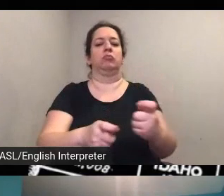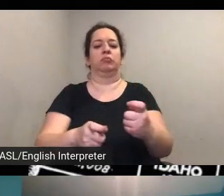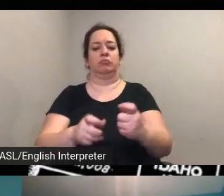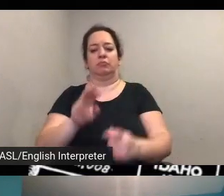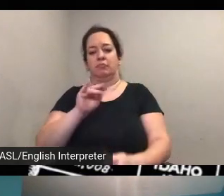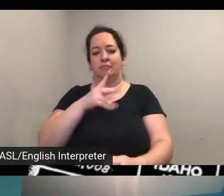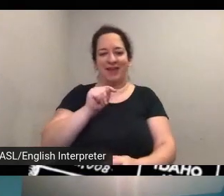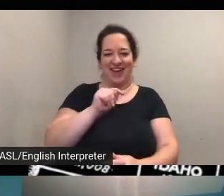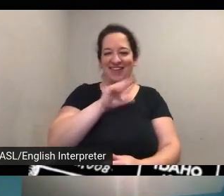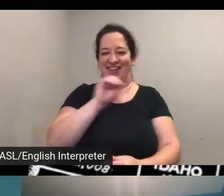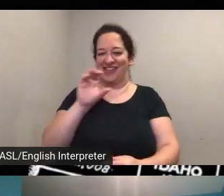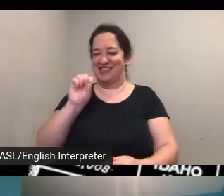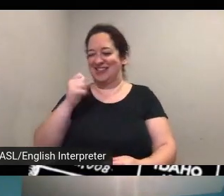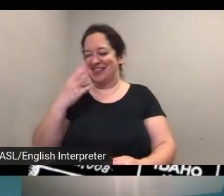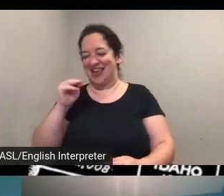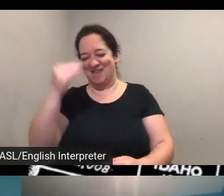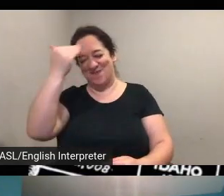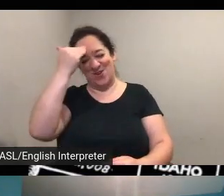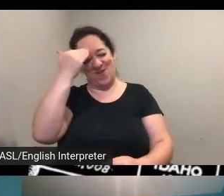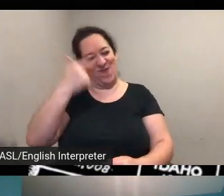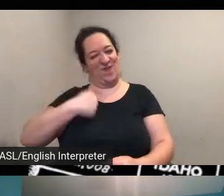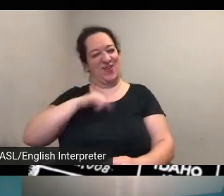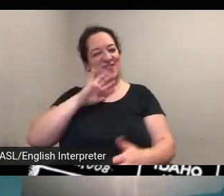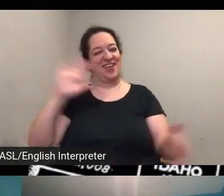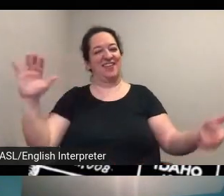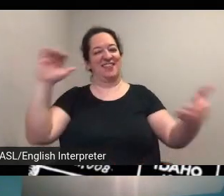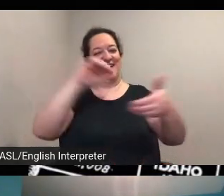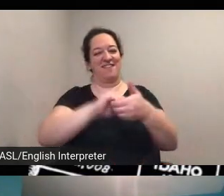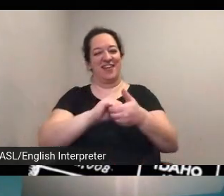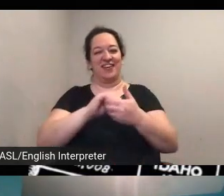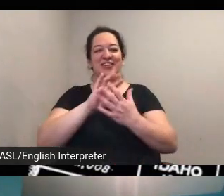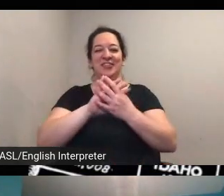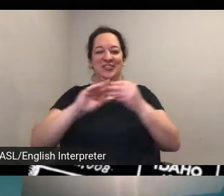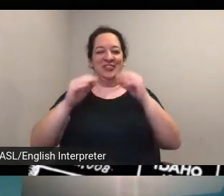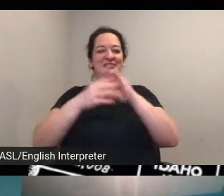know we've been collaborating on storytelling since i think 2016.